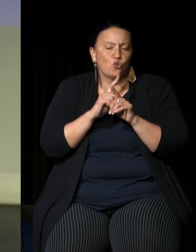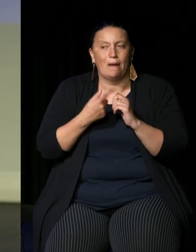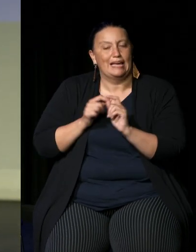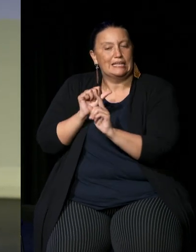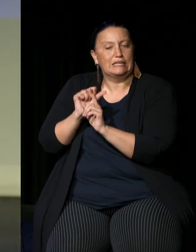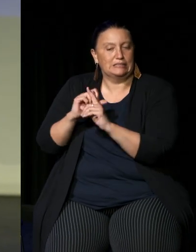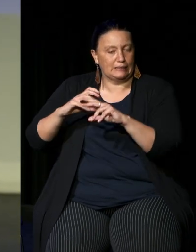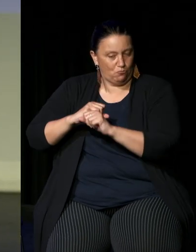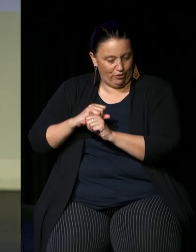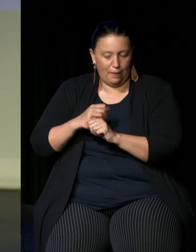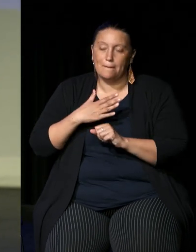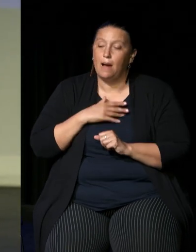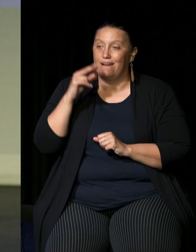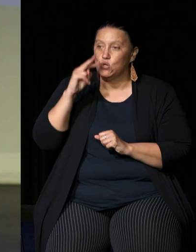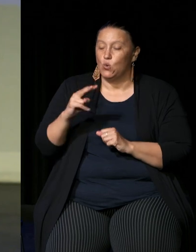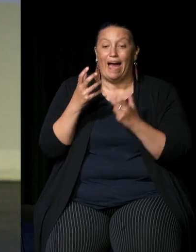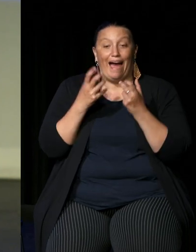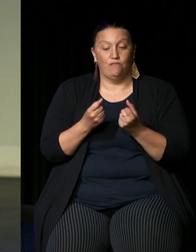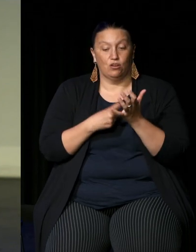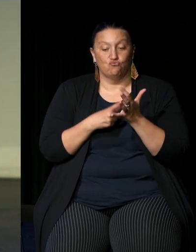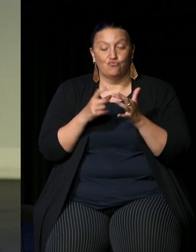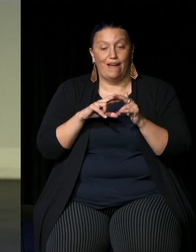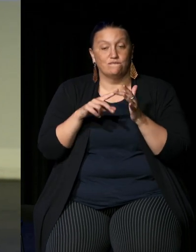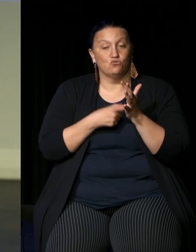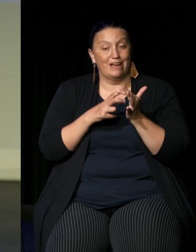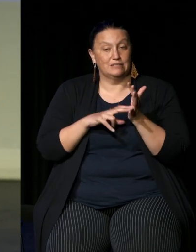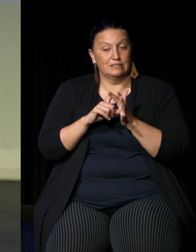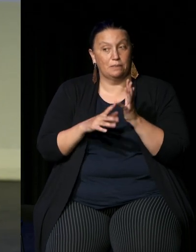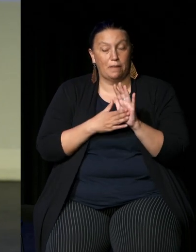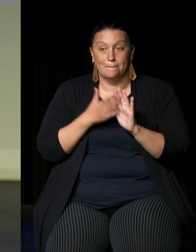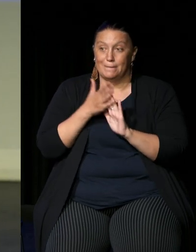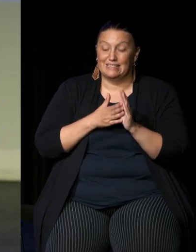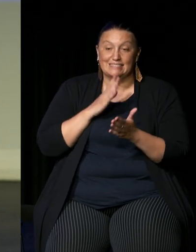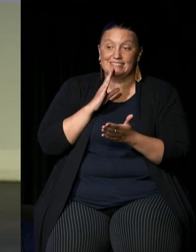summary in my view the holding of the referendum is not a claim or fact which could be interpreted